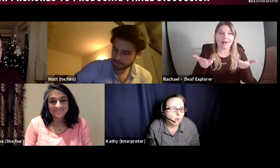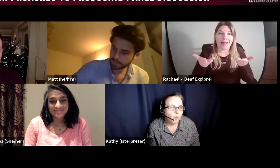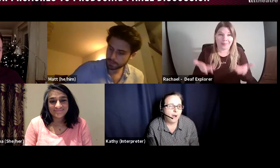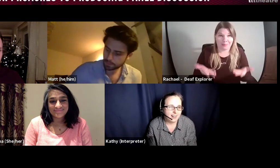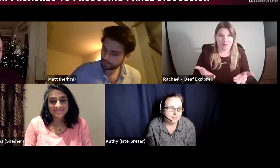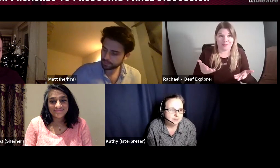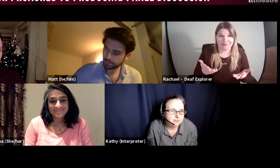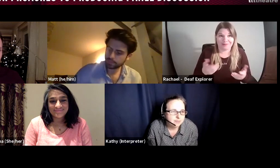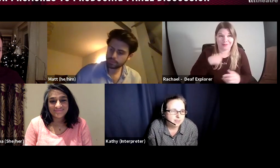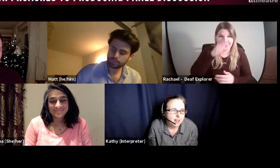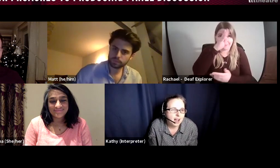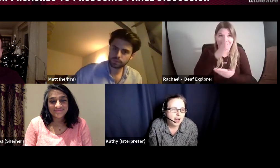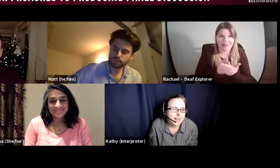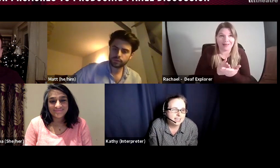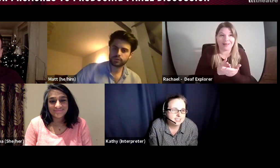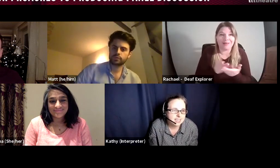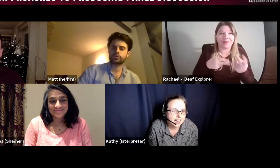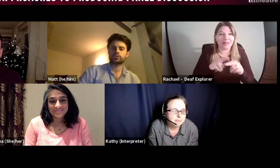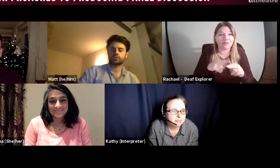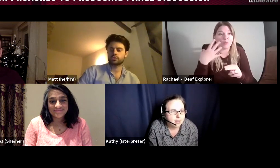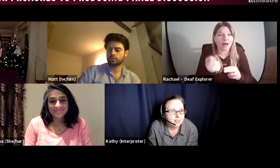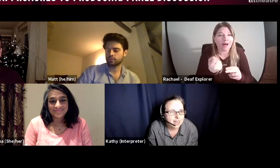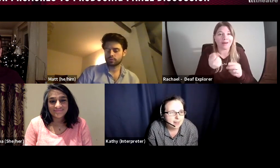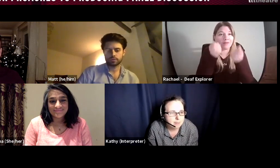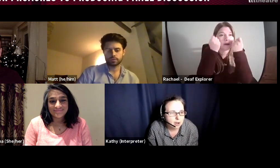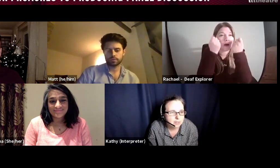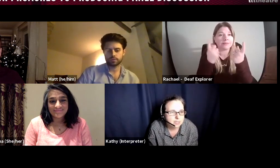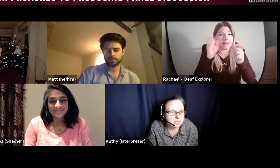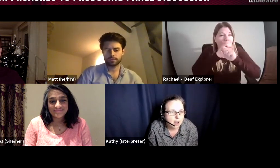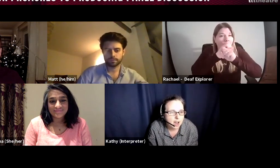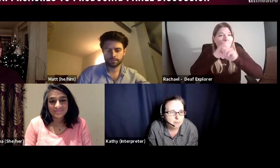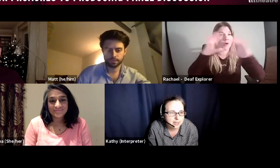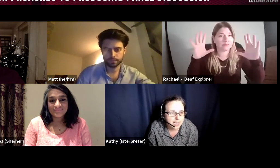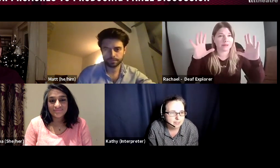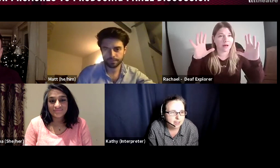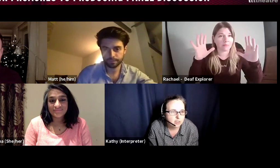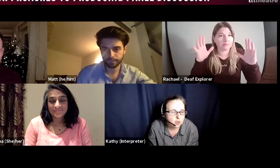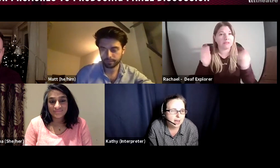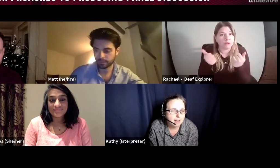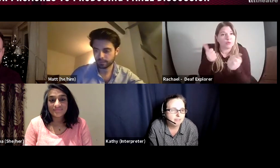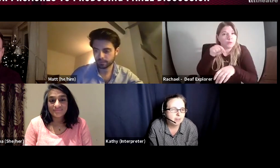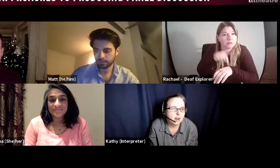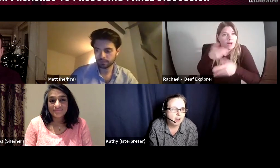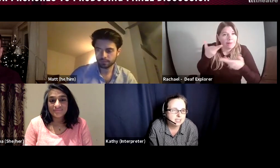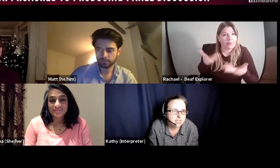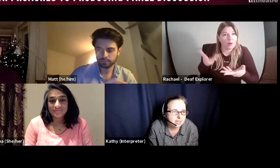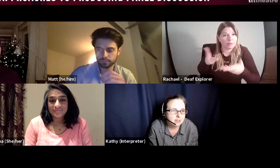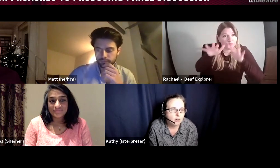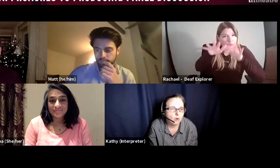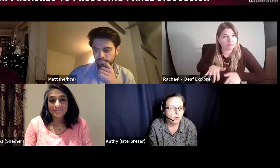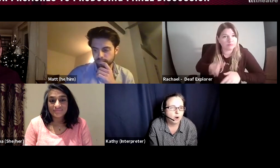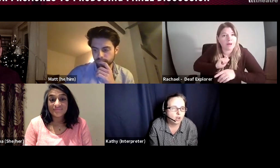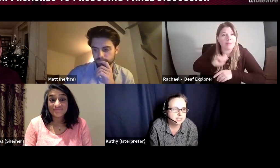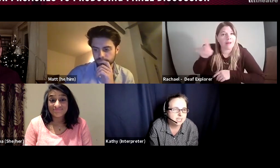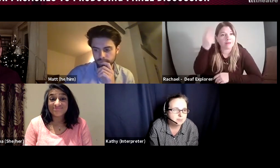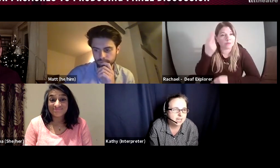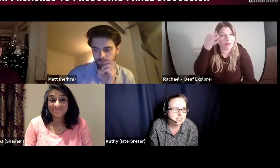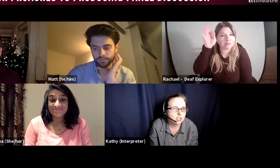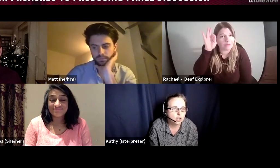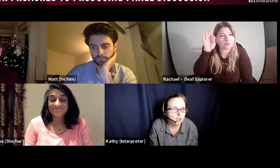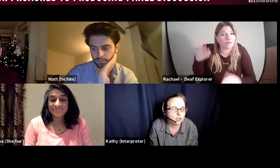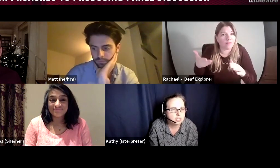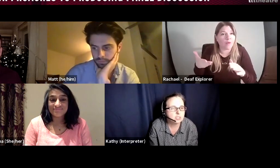Well, I can say that at the moment I believe if you have an idea or a concept it is the good